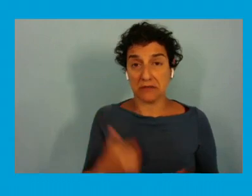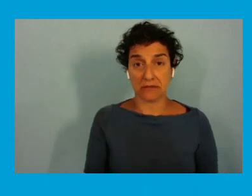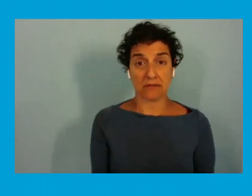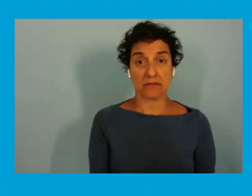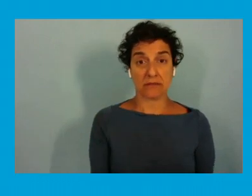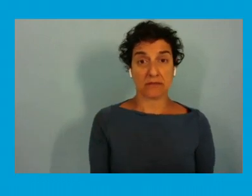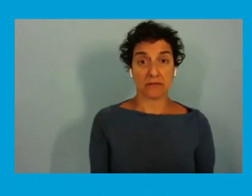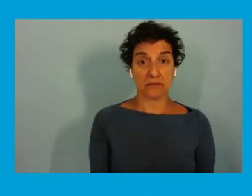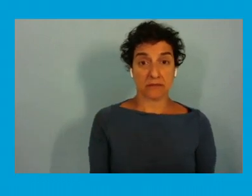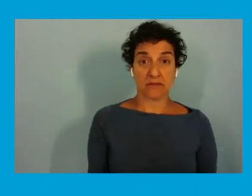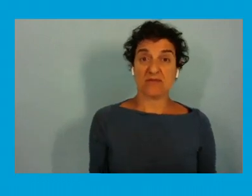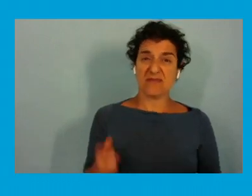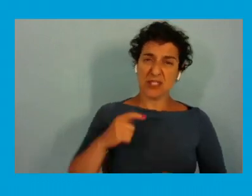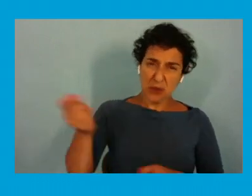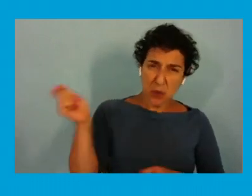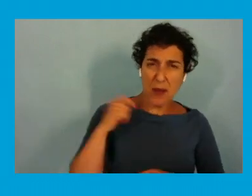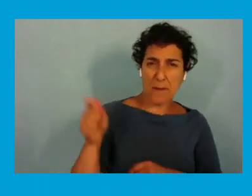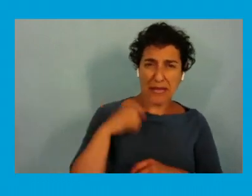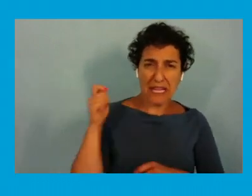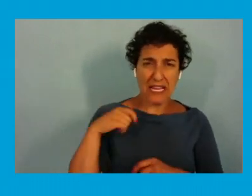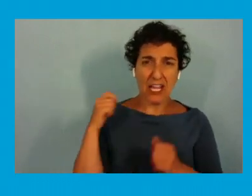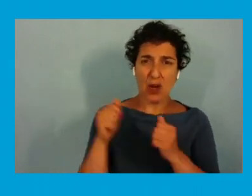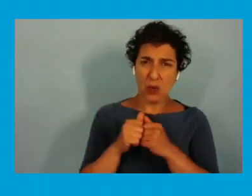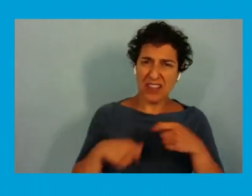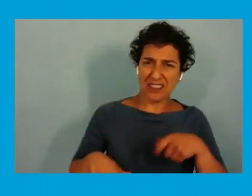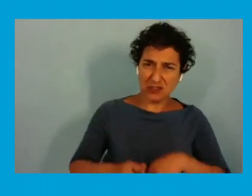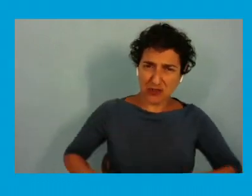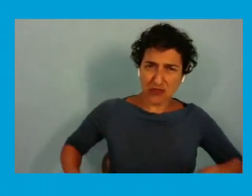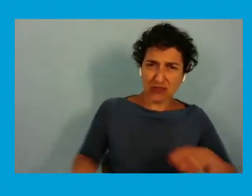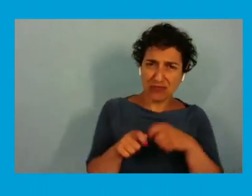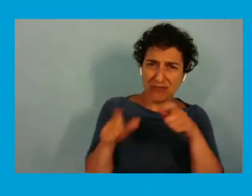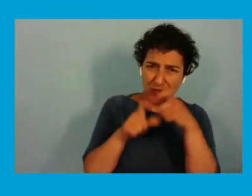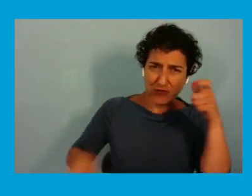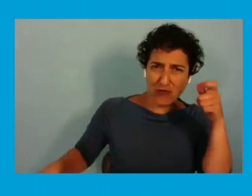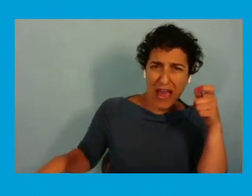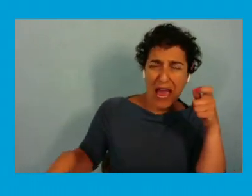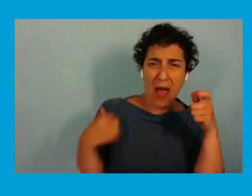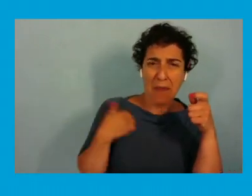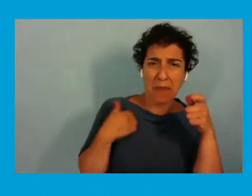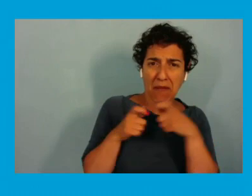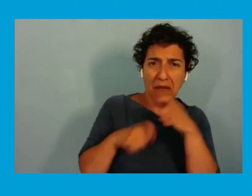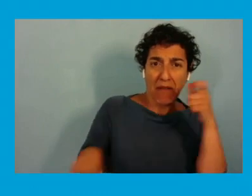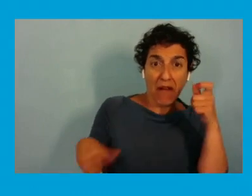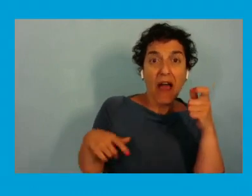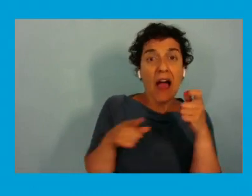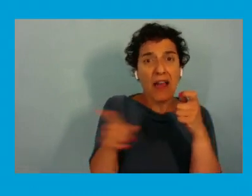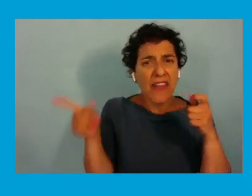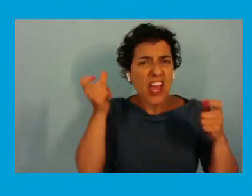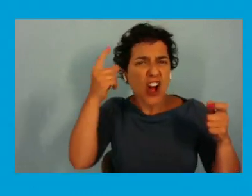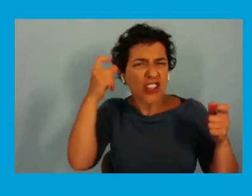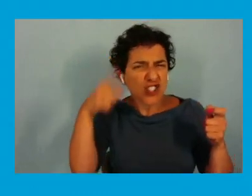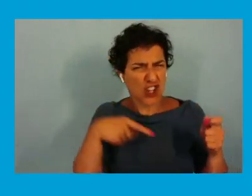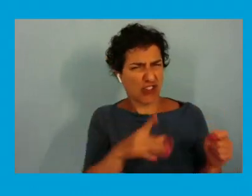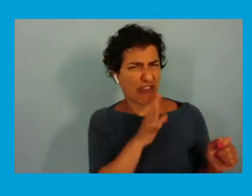they whipped me with this strap they said that they understood that i